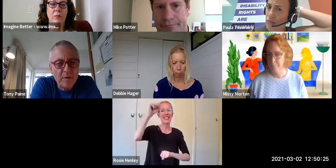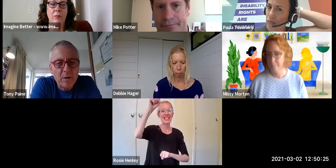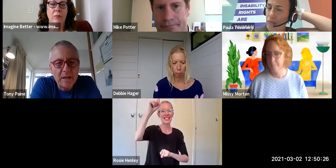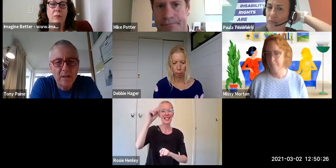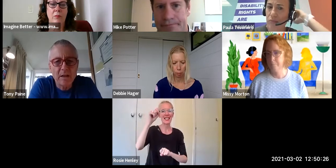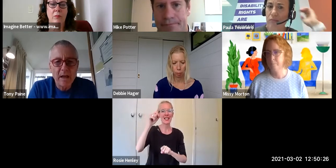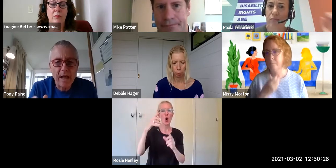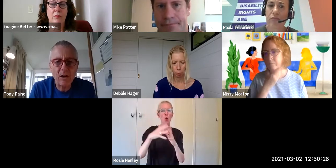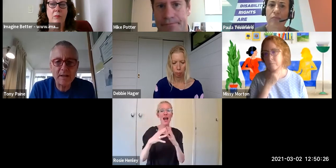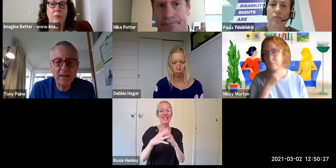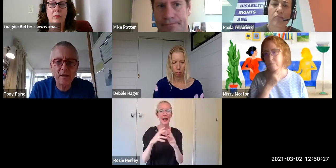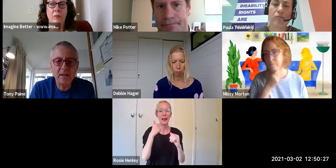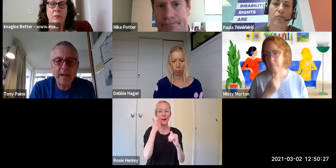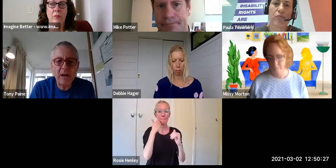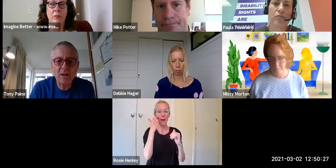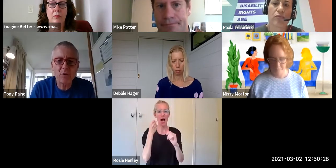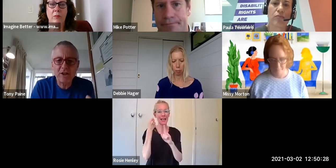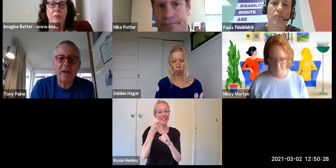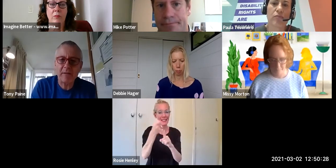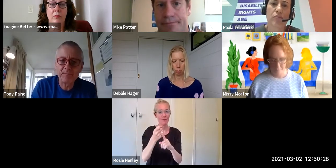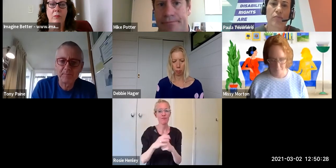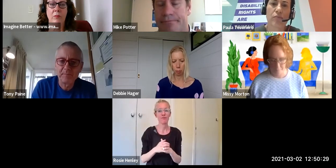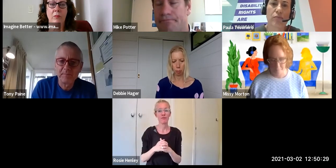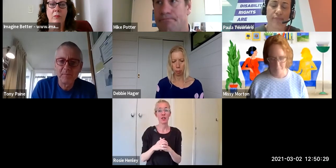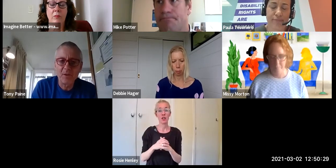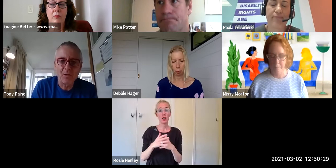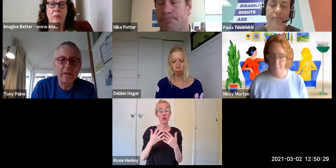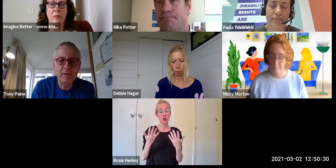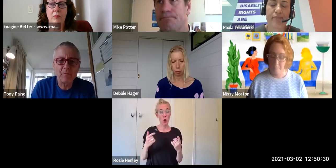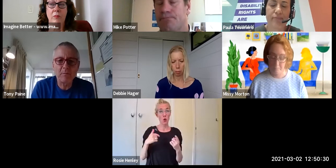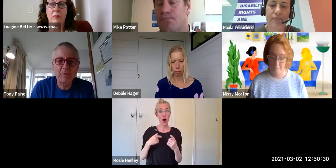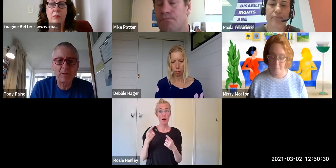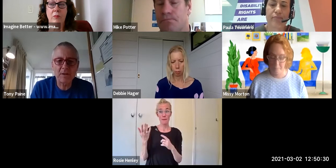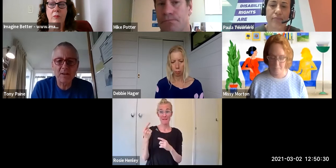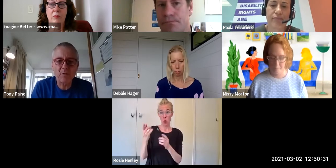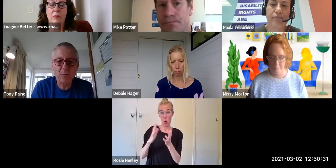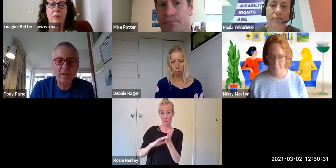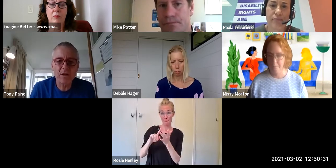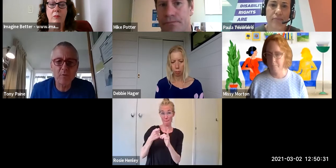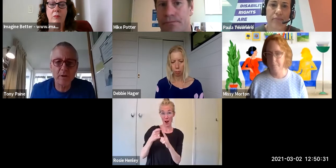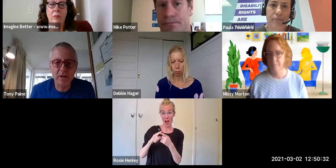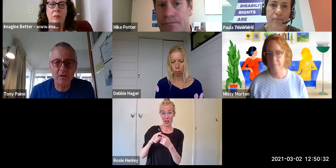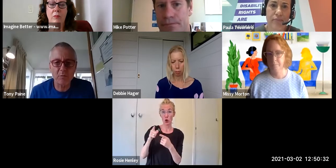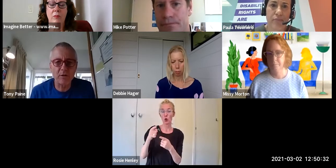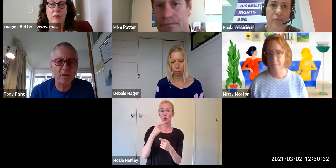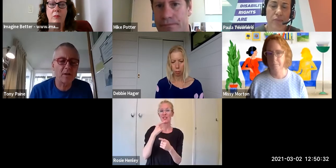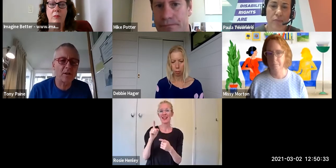me of Mike is that allies need to be allies to each other. You know, when there's a sense in which we can support each other as we do this. So I